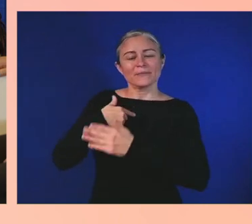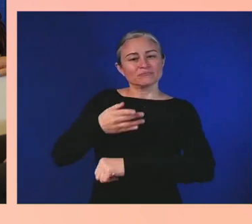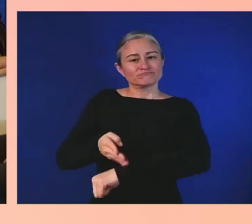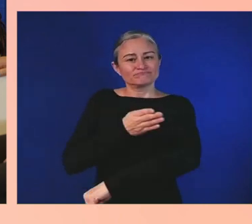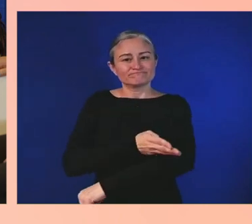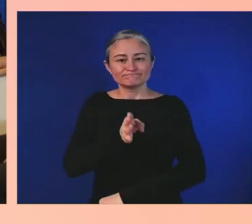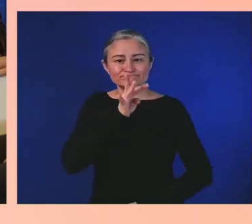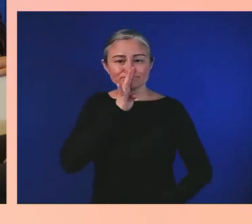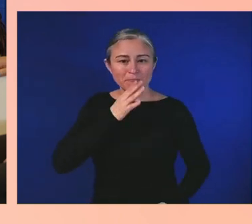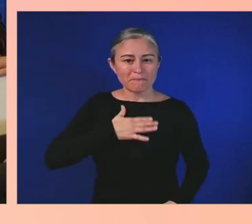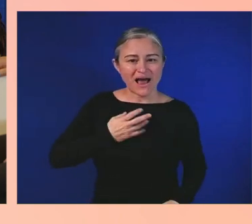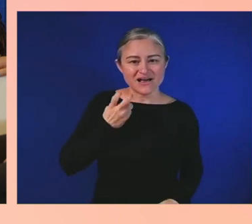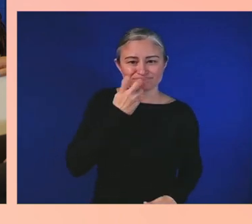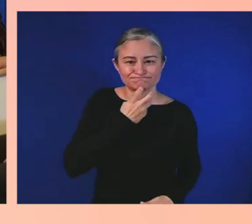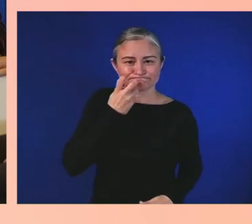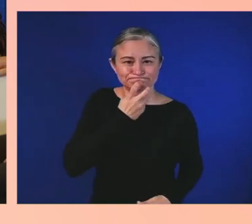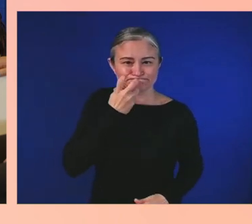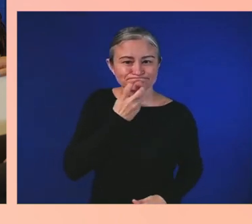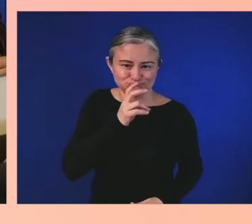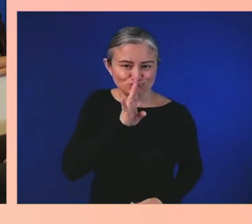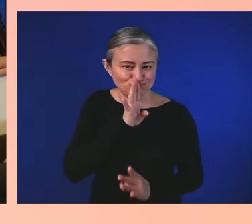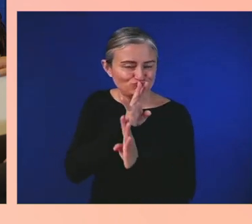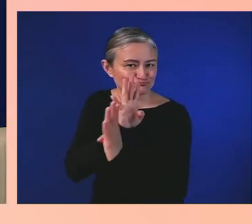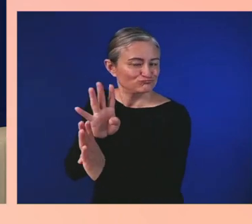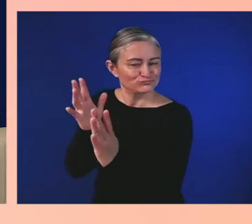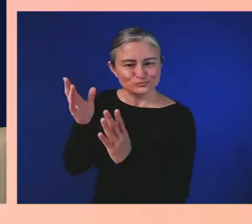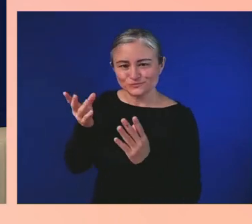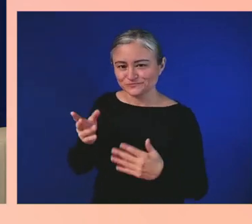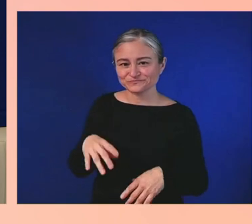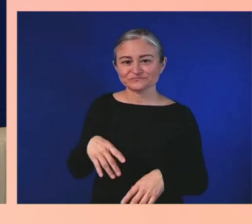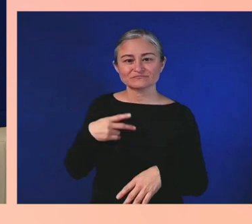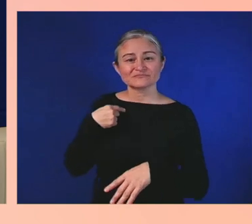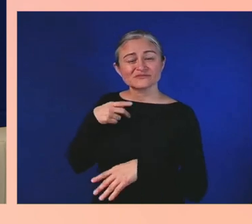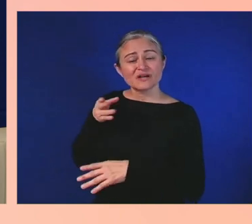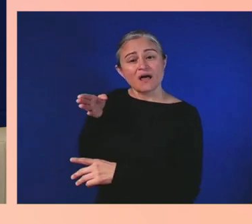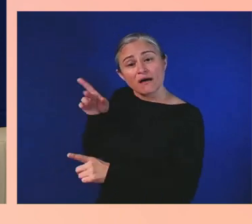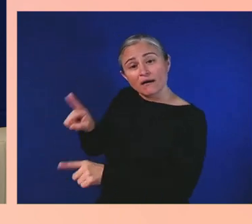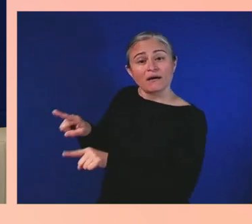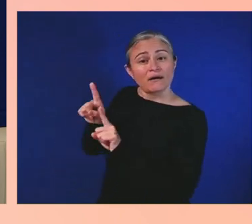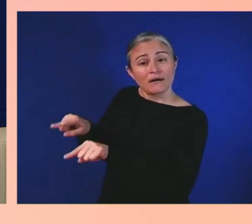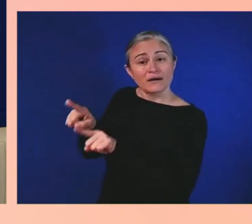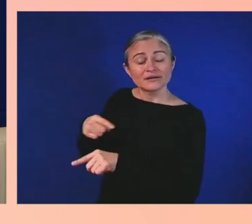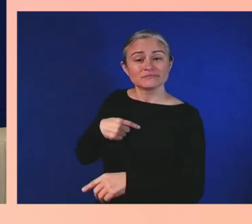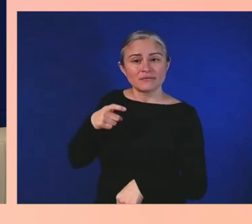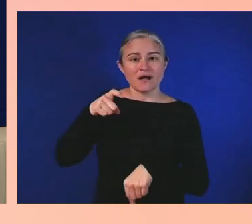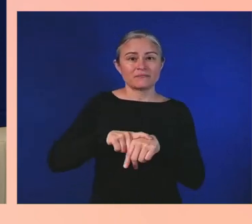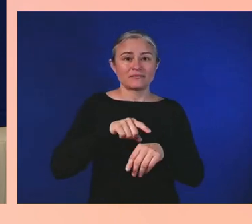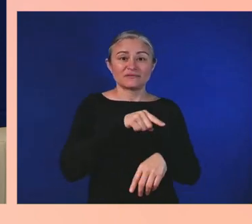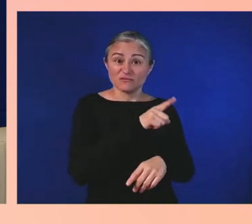that hour and realized, that's English, and I realized, I'm like, man, I haven't gone to English class all the way until